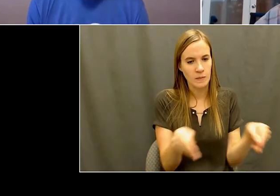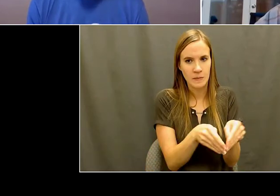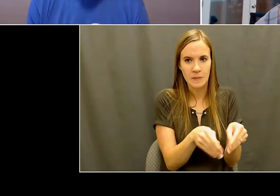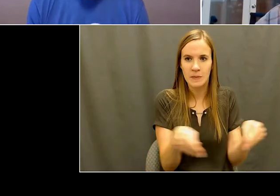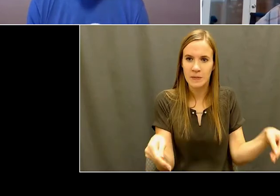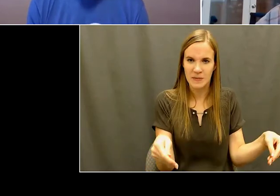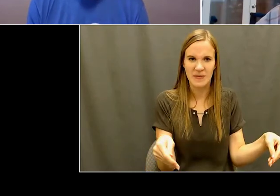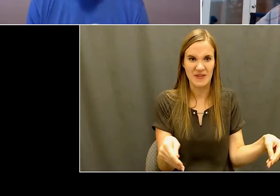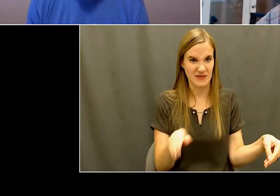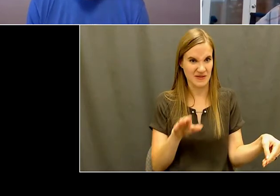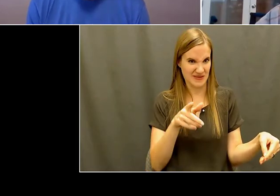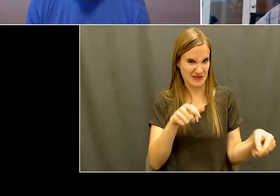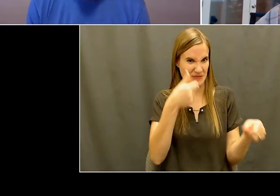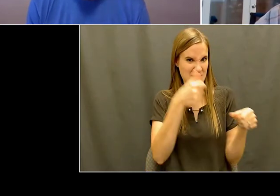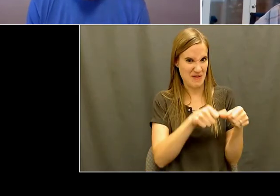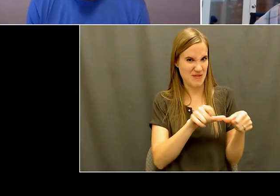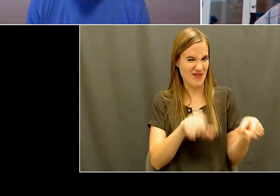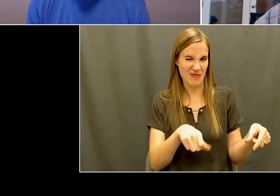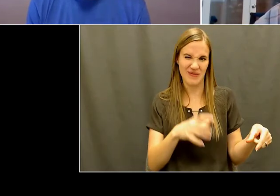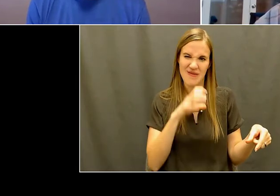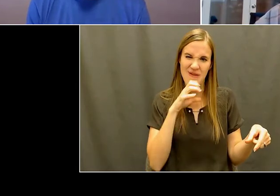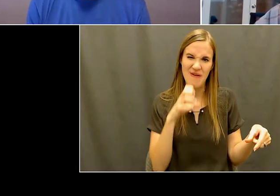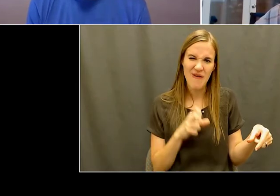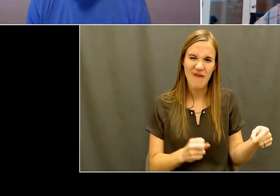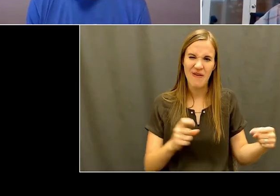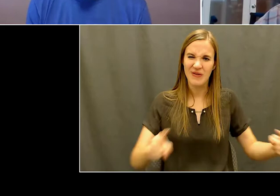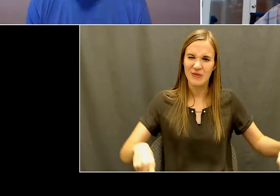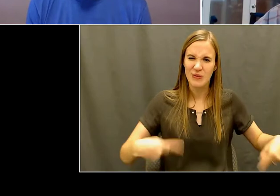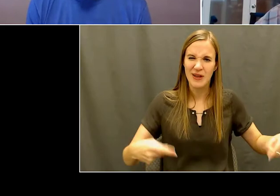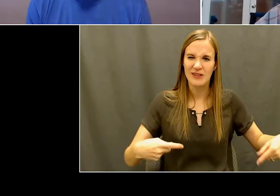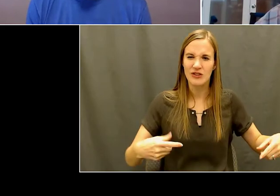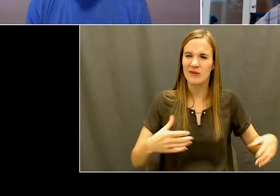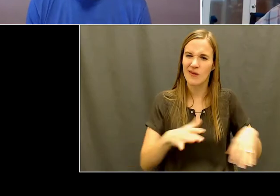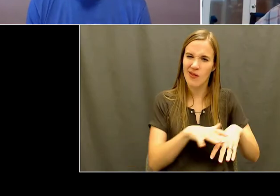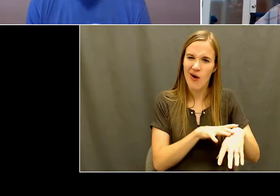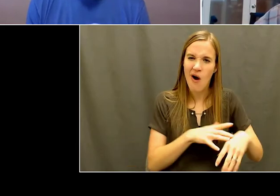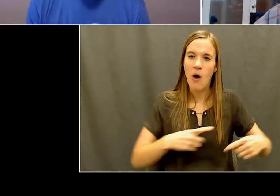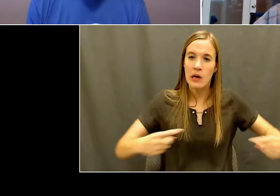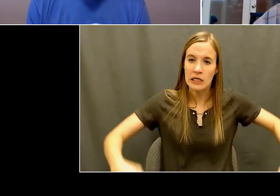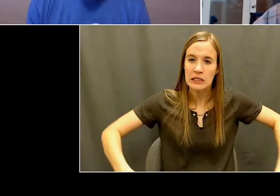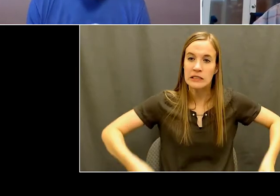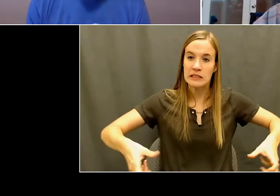can appreciate that I'm sure. But we, you know, we we just